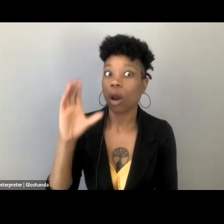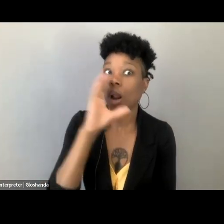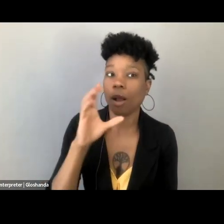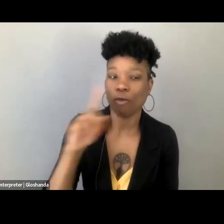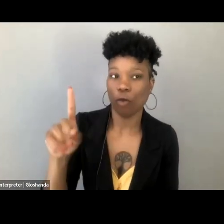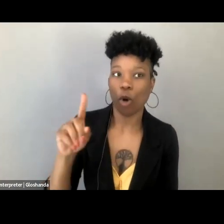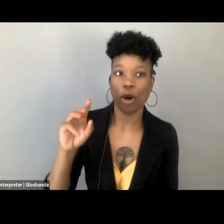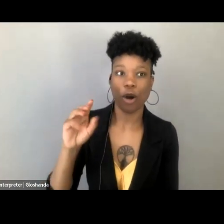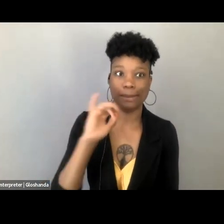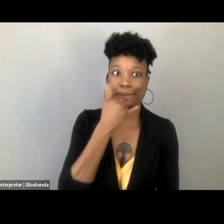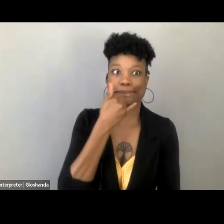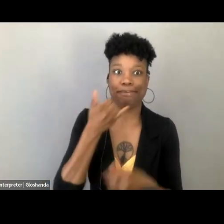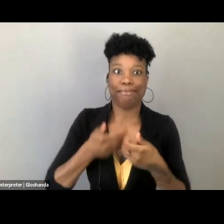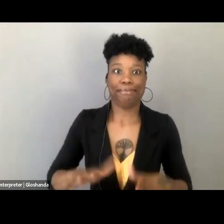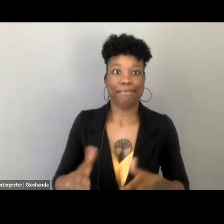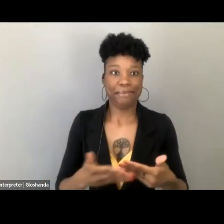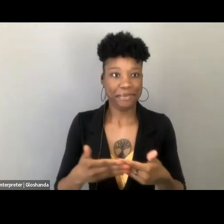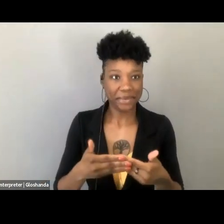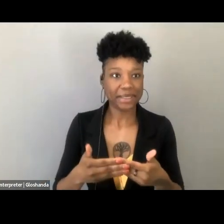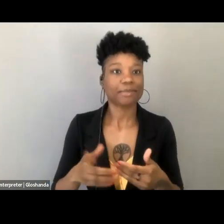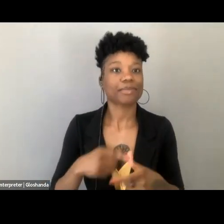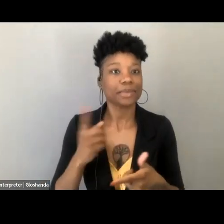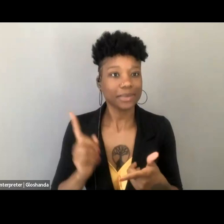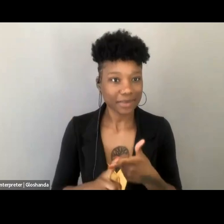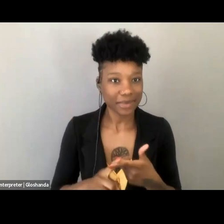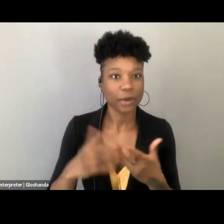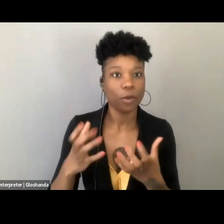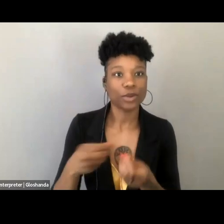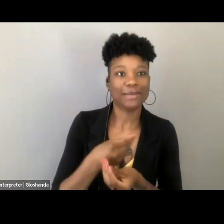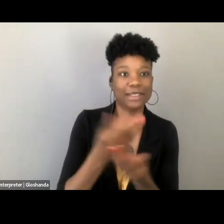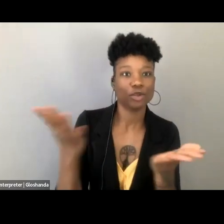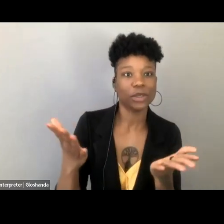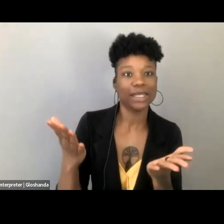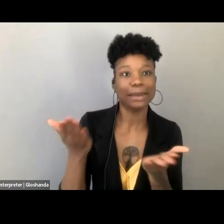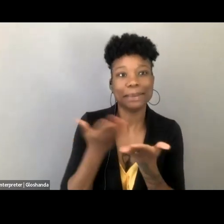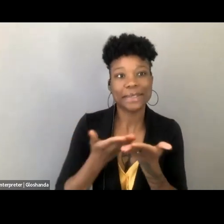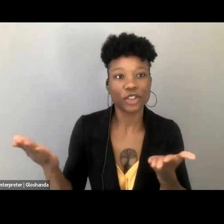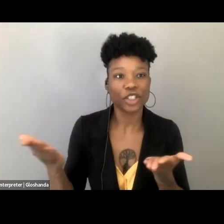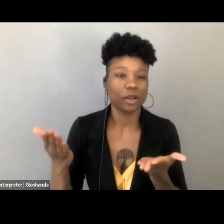and distribution of material that gave in the words of Florida's law, this was replicated elsewhere, as well, but I'm just quoting them